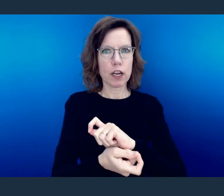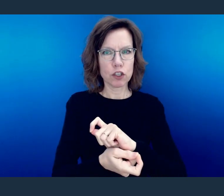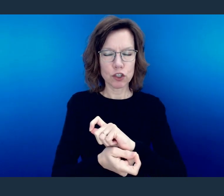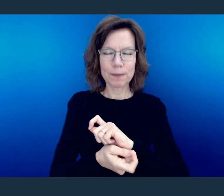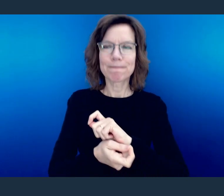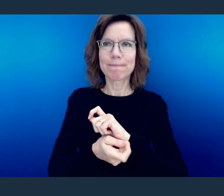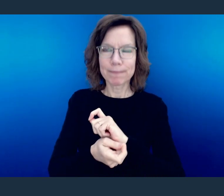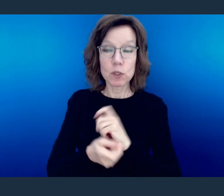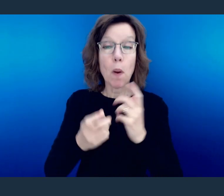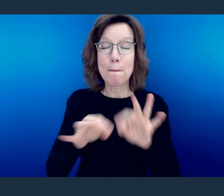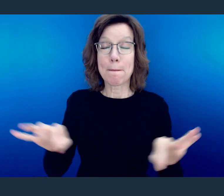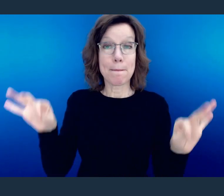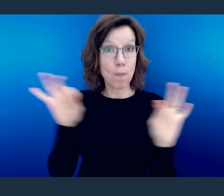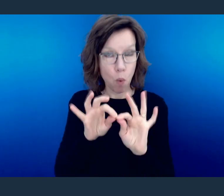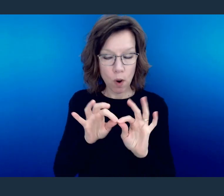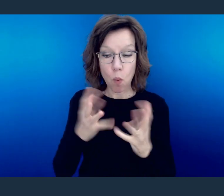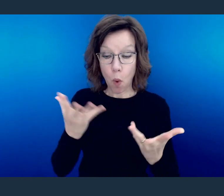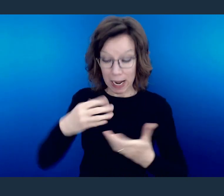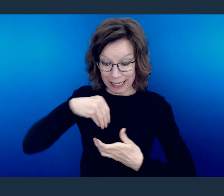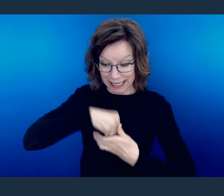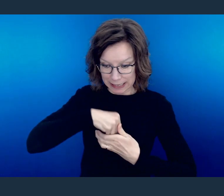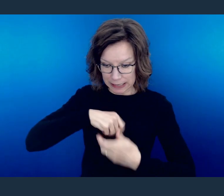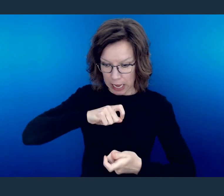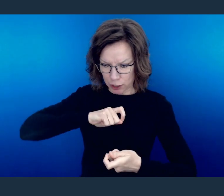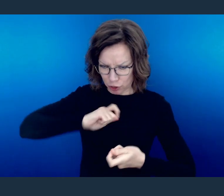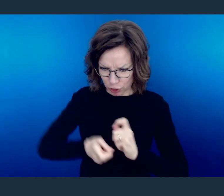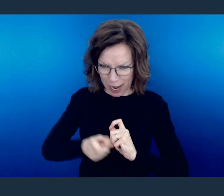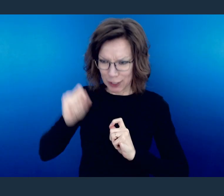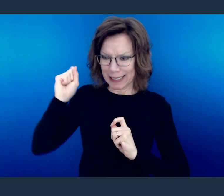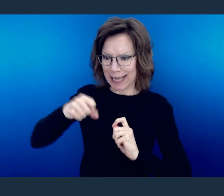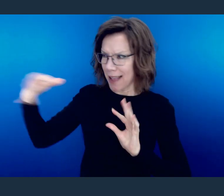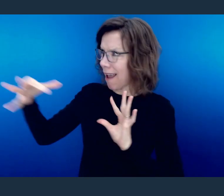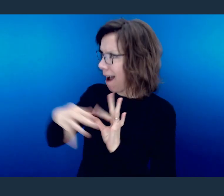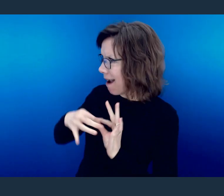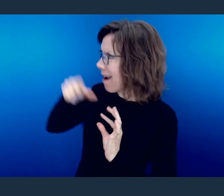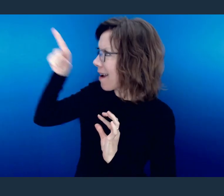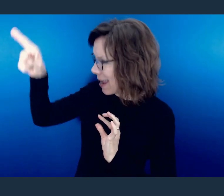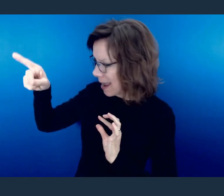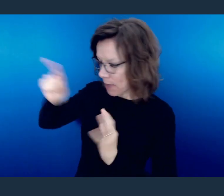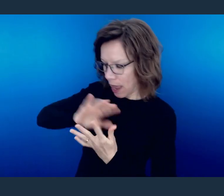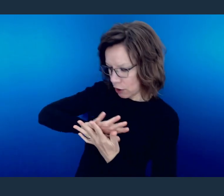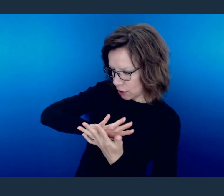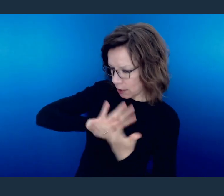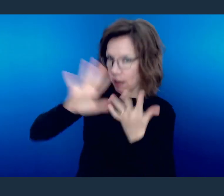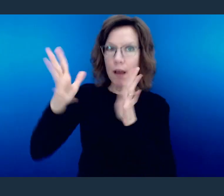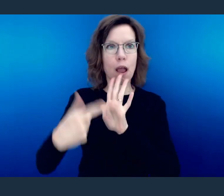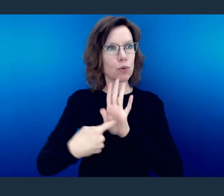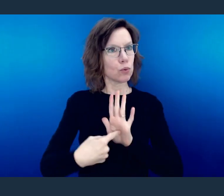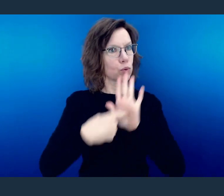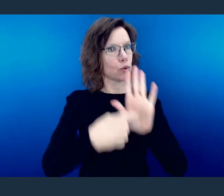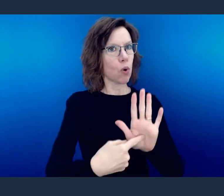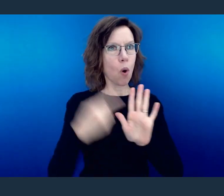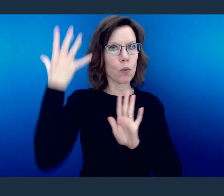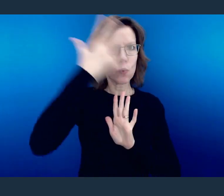It says to be or become changed in outward appearance or expression as manifesting a change in nature or essence.